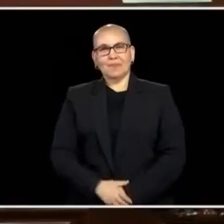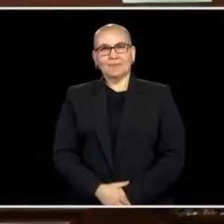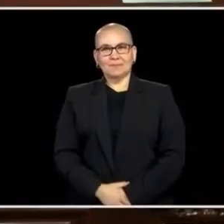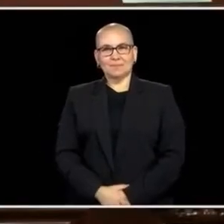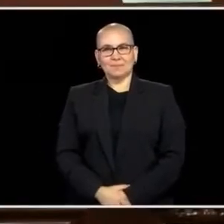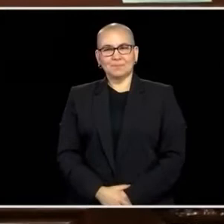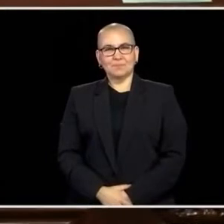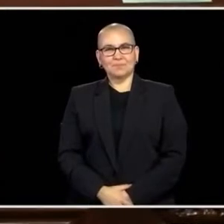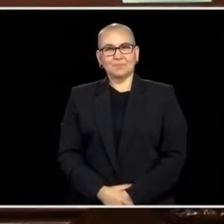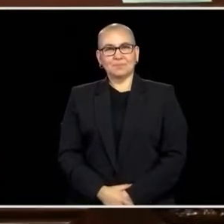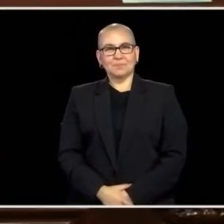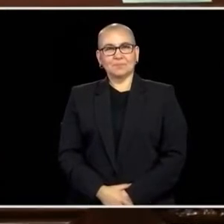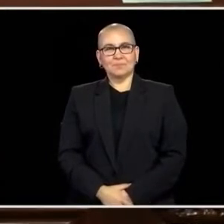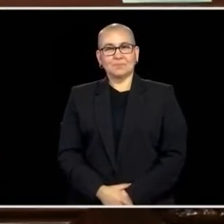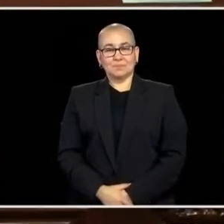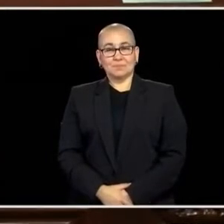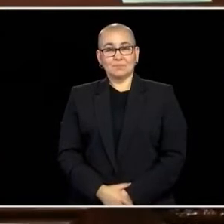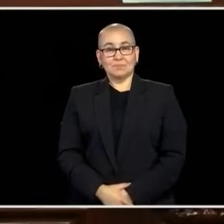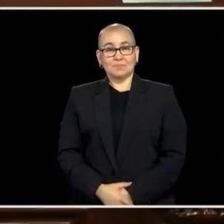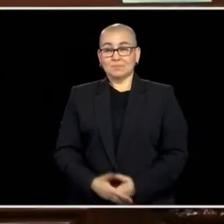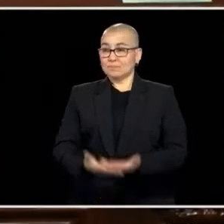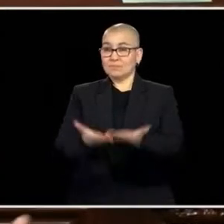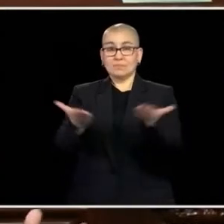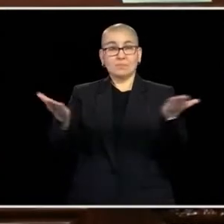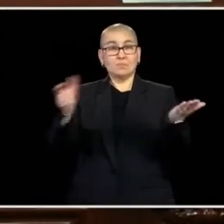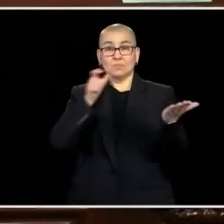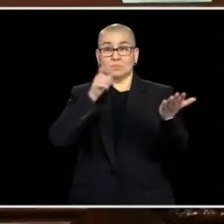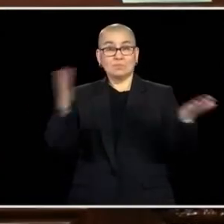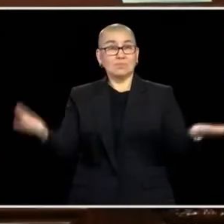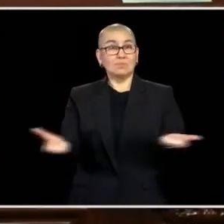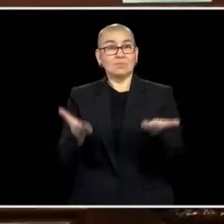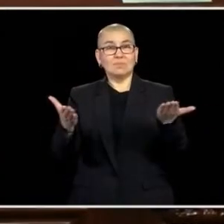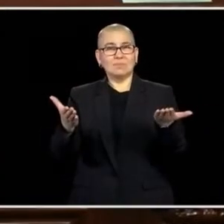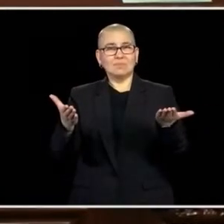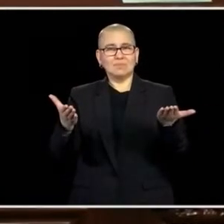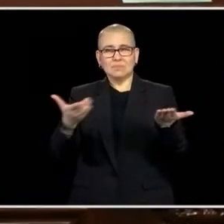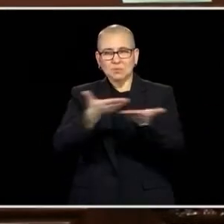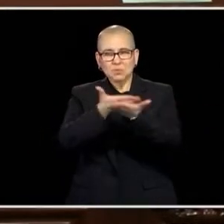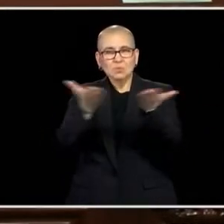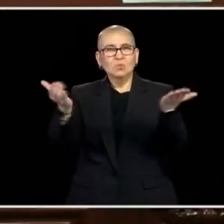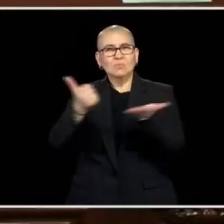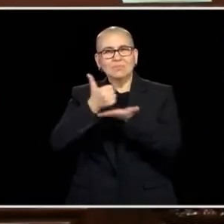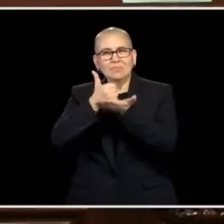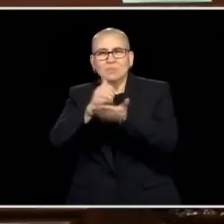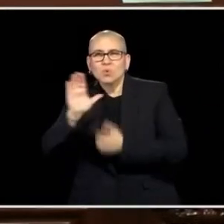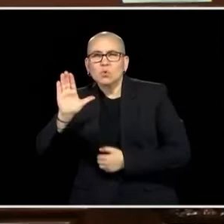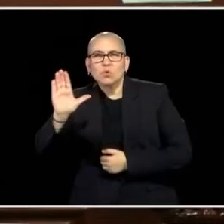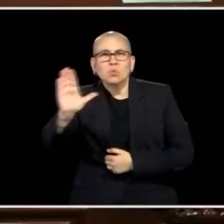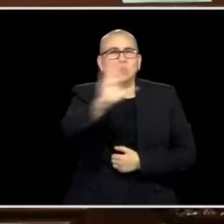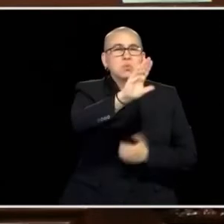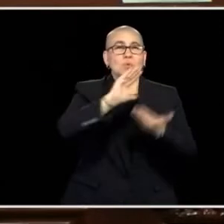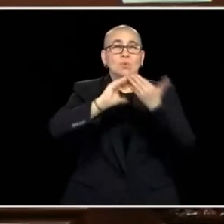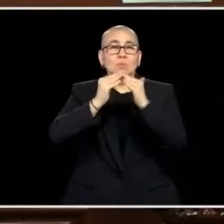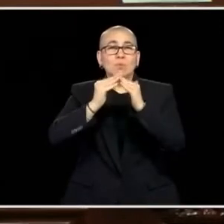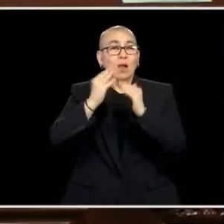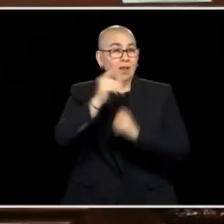ALL OF YOU CAME HERE TO MAKE A DIFFERENCE IN YOUR COMMUNITIES AND WE BRING A WEALTH OF LIFE EXPERIENCES. AND I THINK WE ALL KNOW, THESE ISSUES ARE TOUGH AND THEY'RE